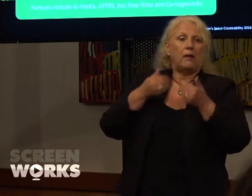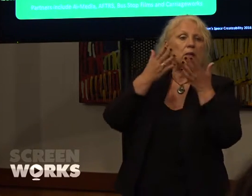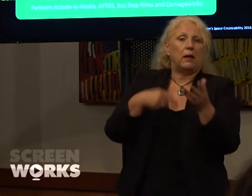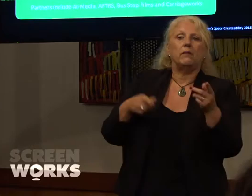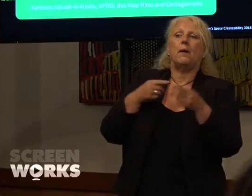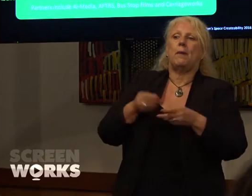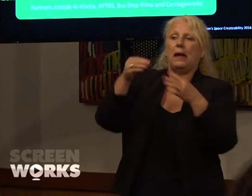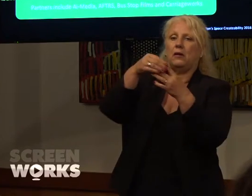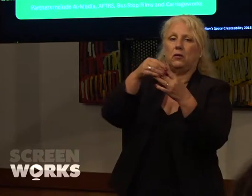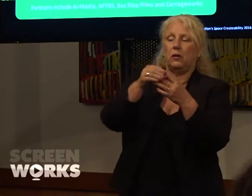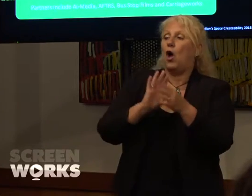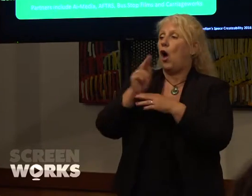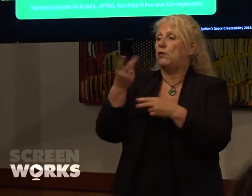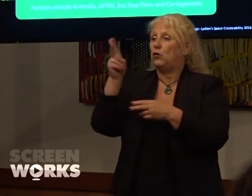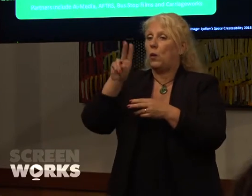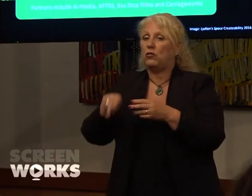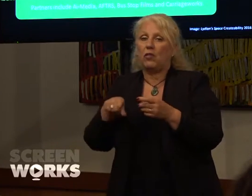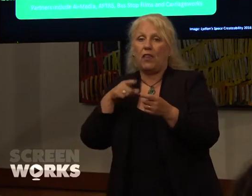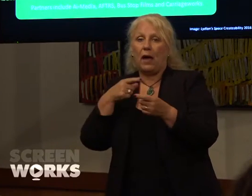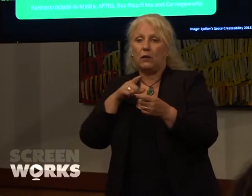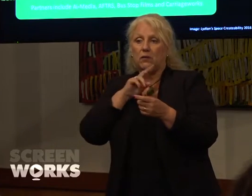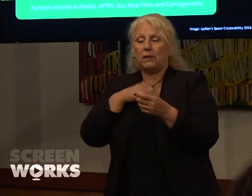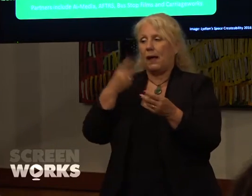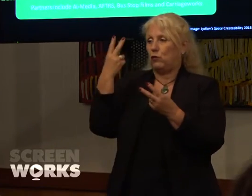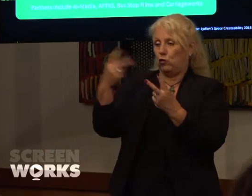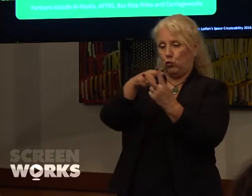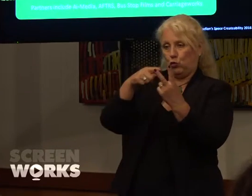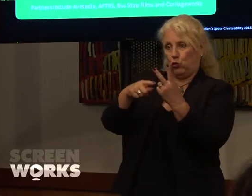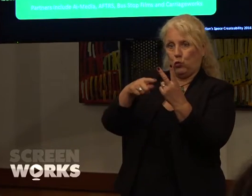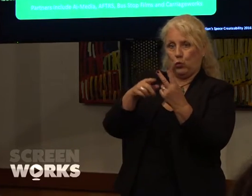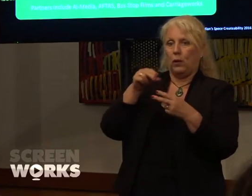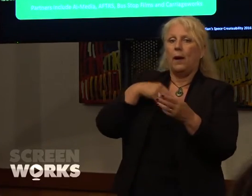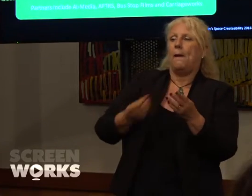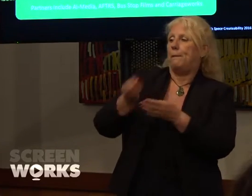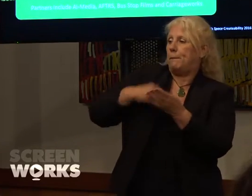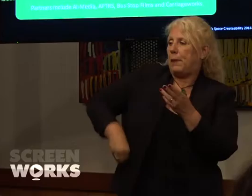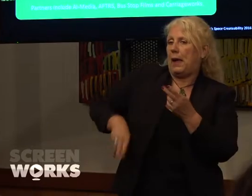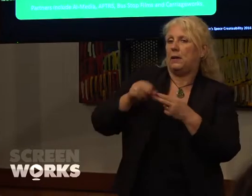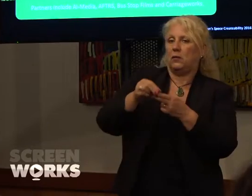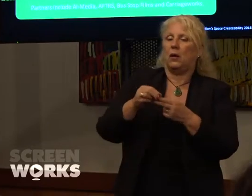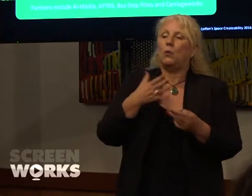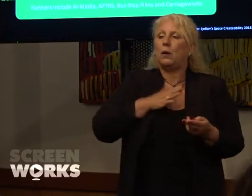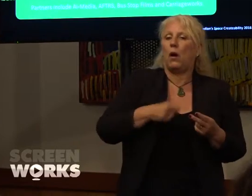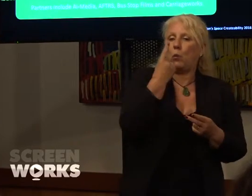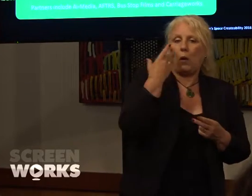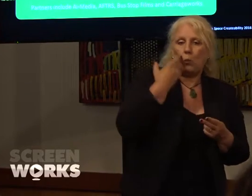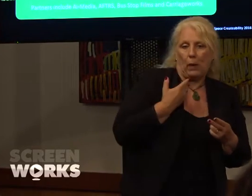If you get over $200,000, there are two paid attachments. We insist that they are 50:50 at least one woman will get a job out of that and